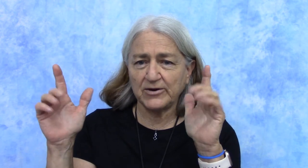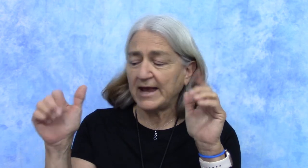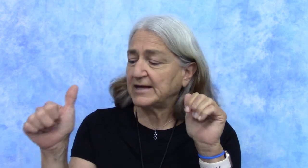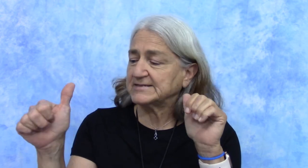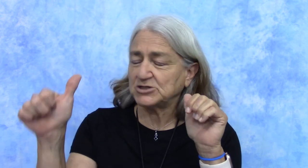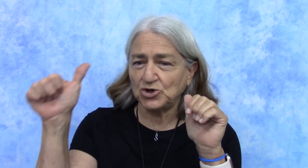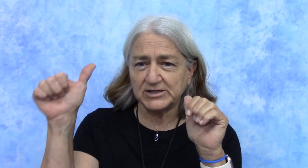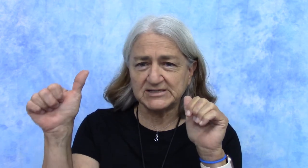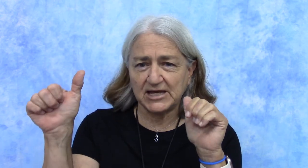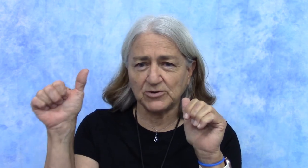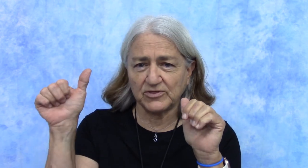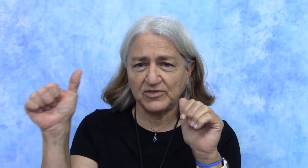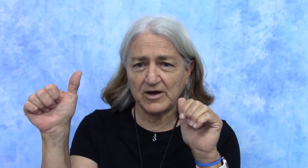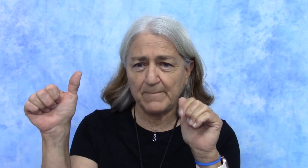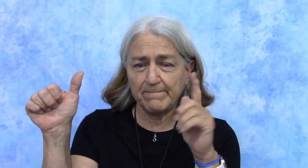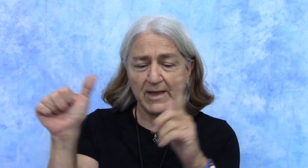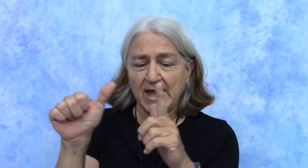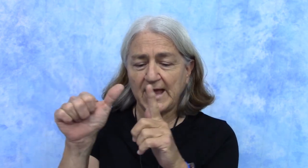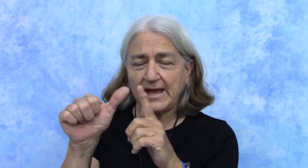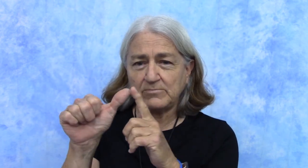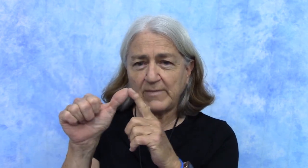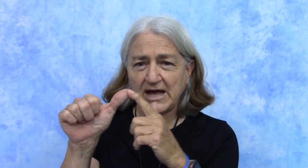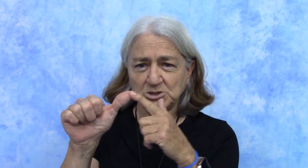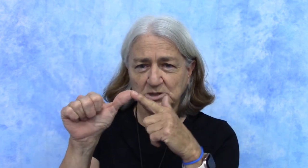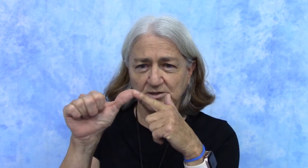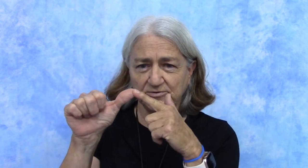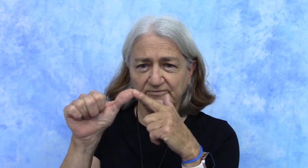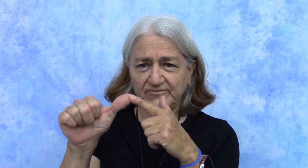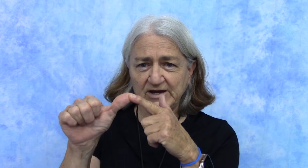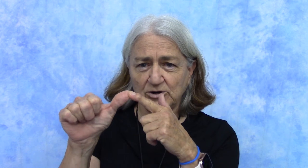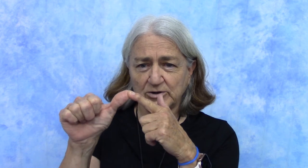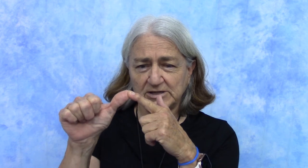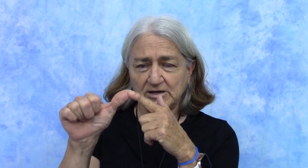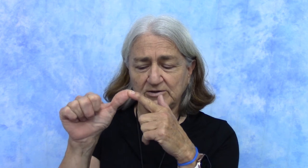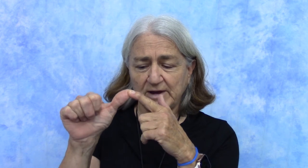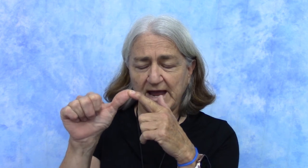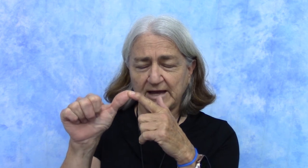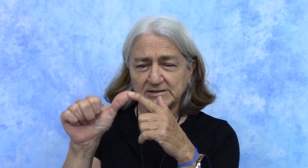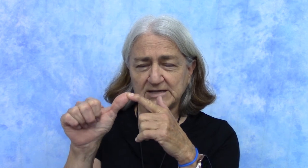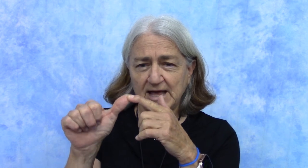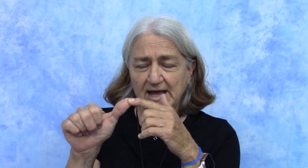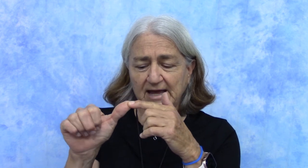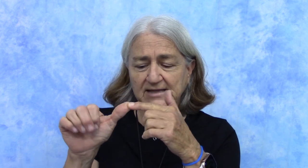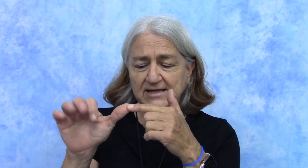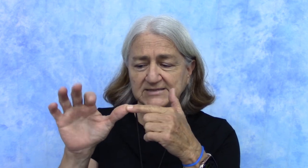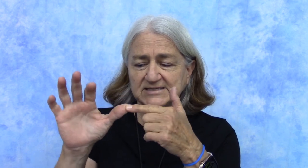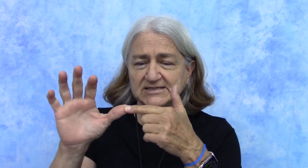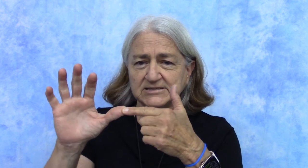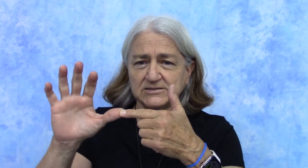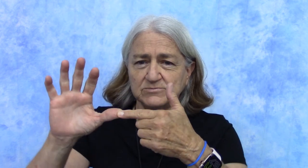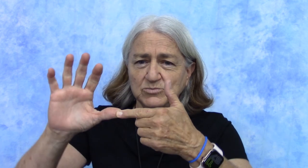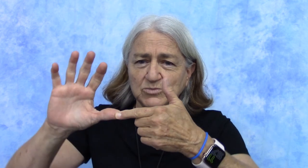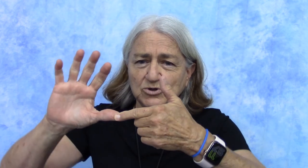hands and you can take your thumb and match your finger on the other hand and then smooth